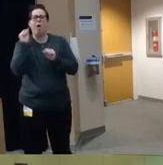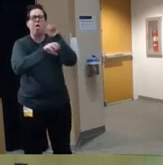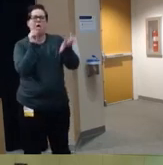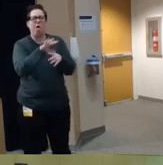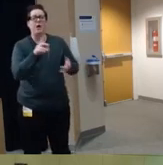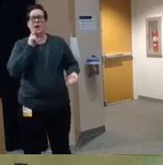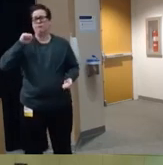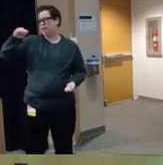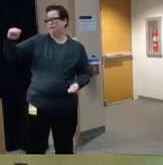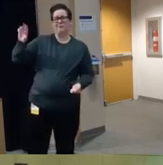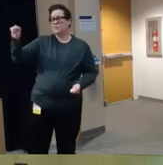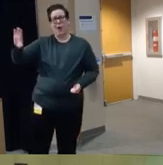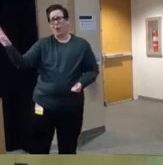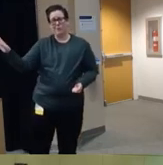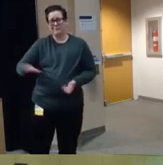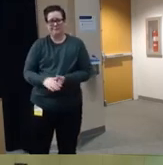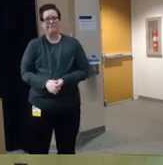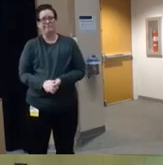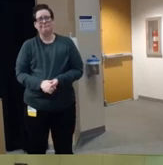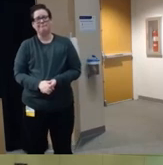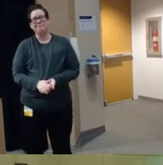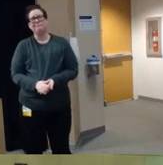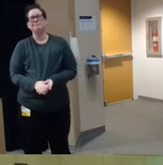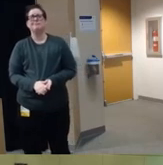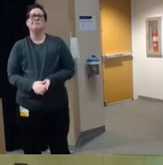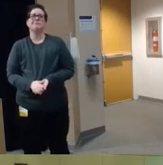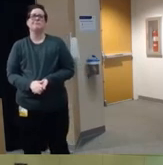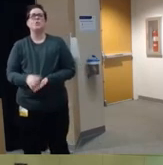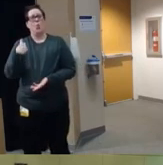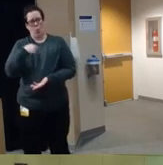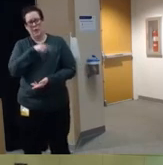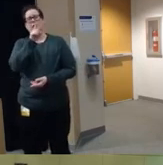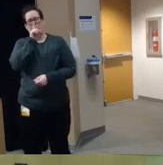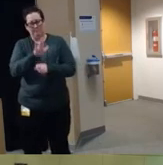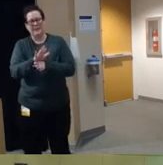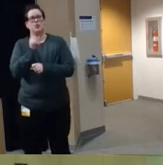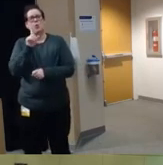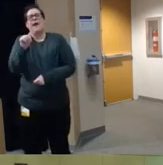against them um so I think we're really committed to being anti-racist and to solving this problem